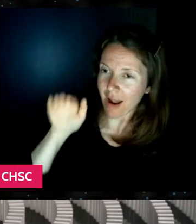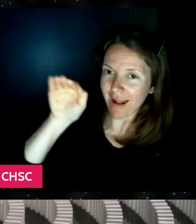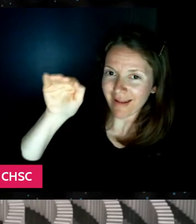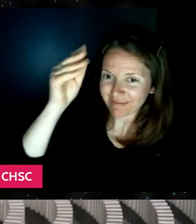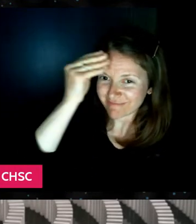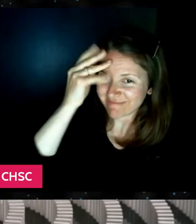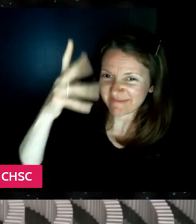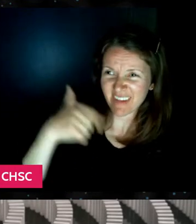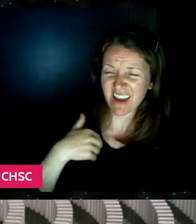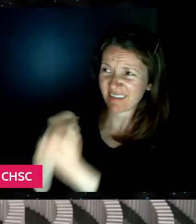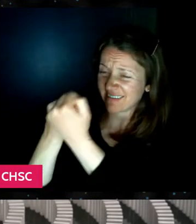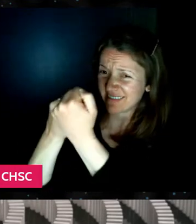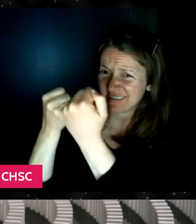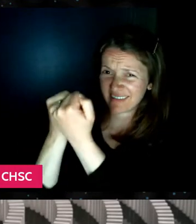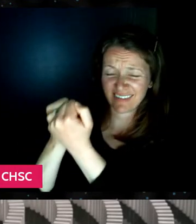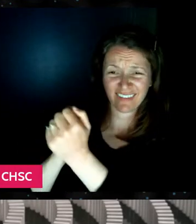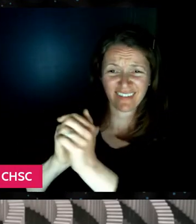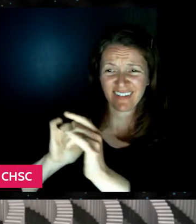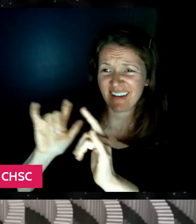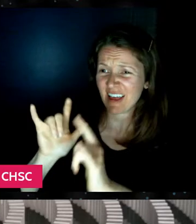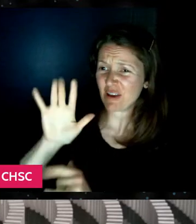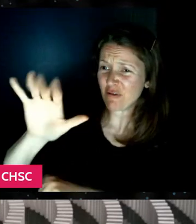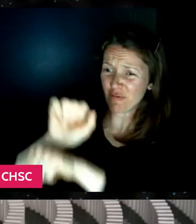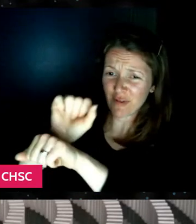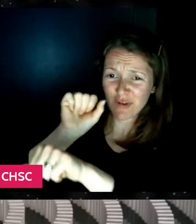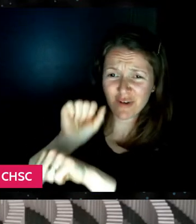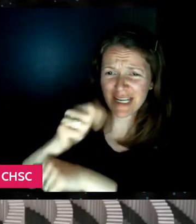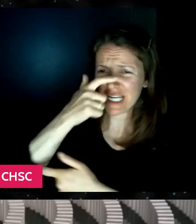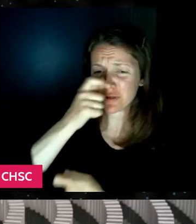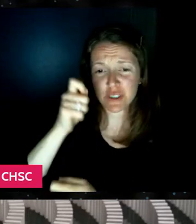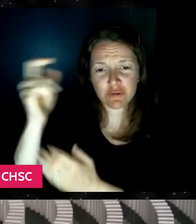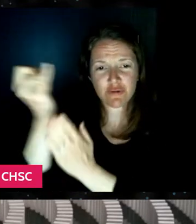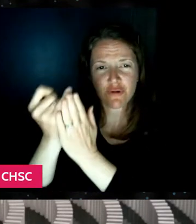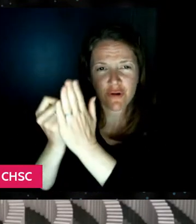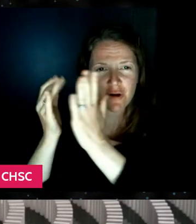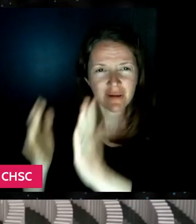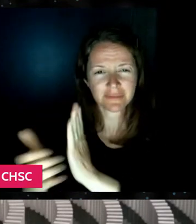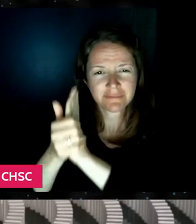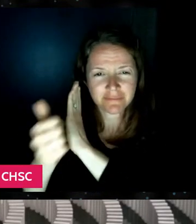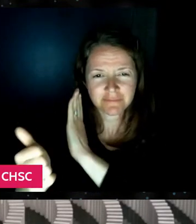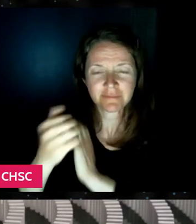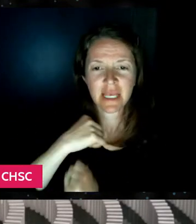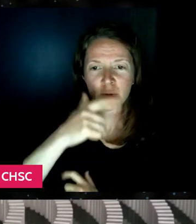I was so interested in her as an artist. I was interested in domino culture,